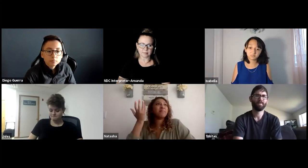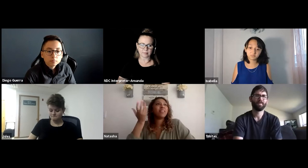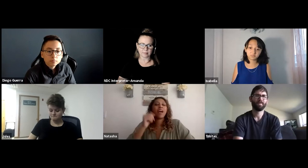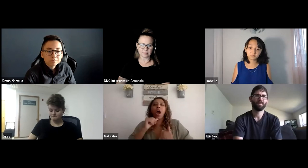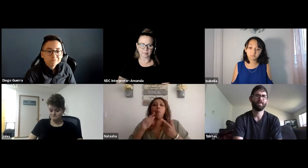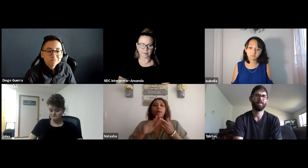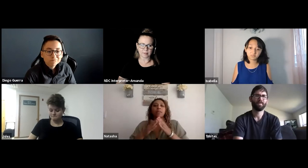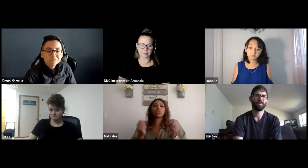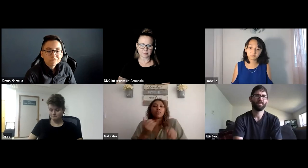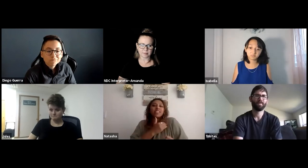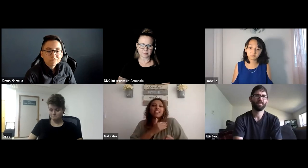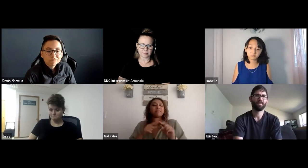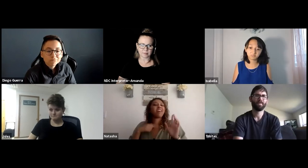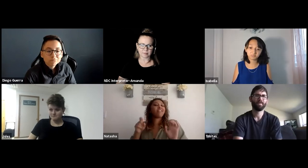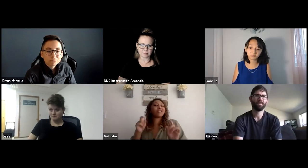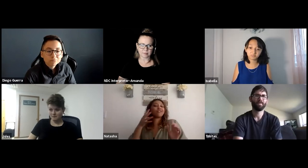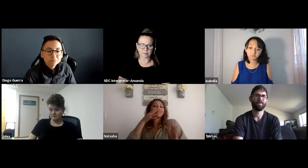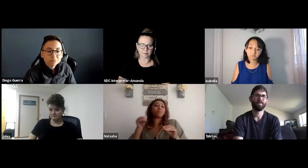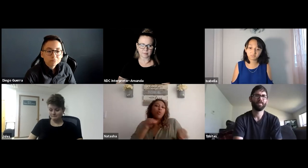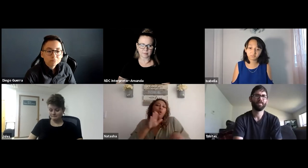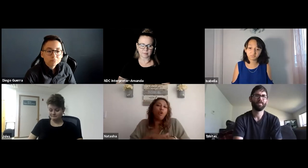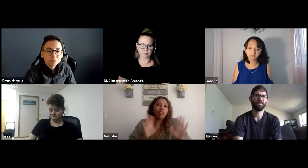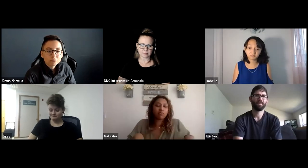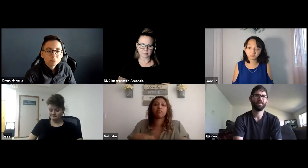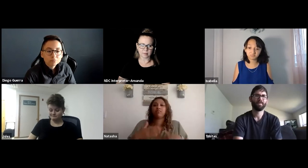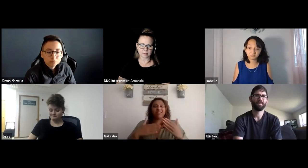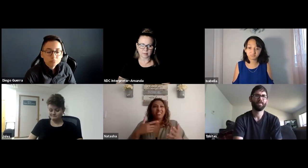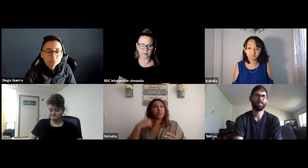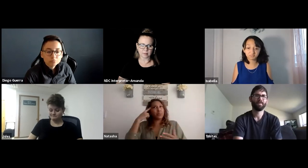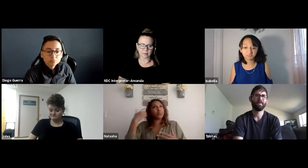And then I did see that original professor, and I didn't want to give them the cold shoulder,